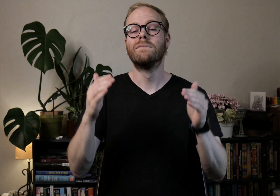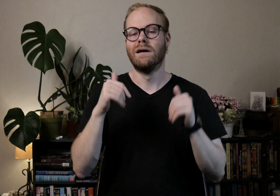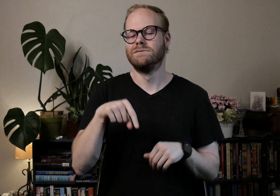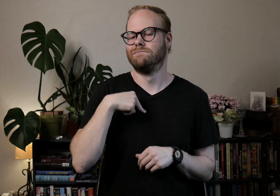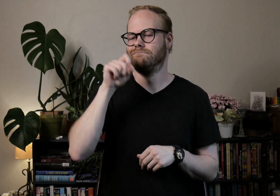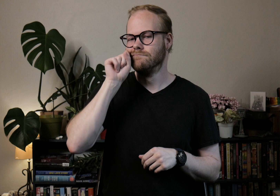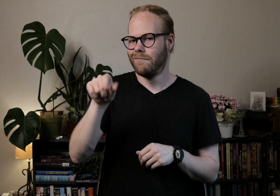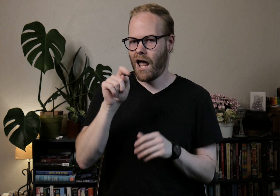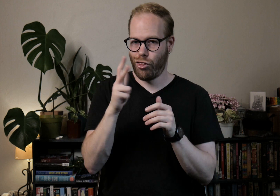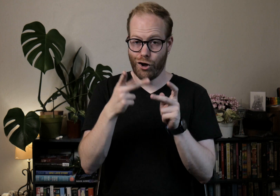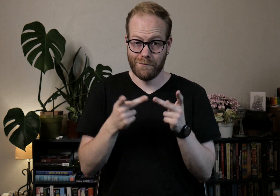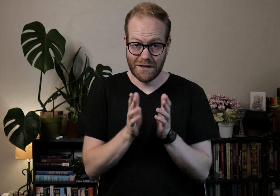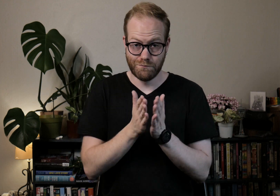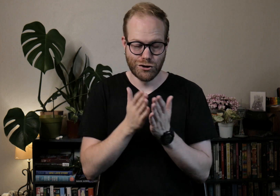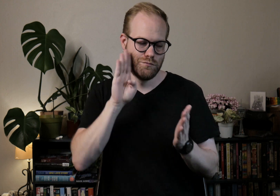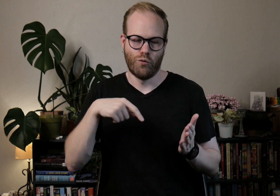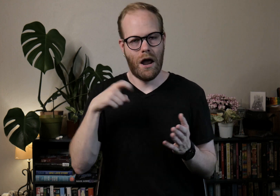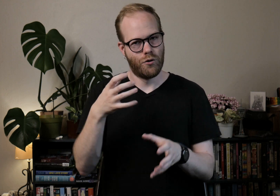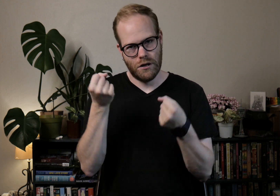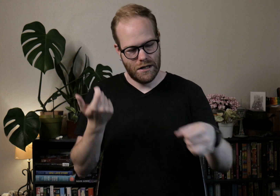Next, I saw this one at Third Place Books, and knew I had to get it.